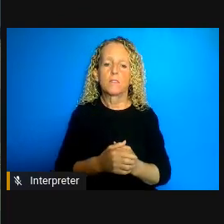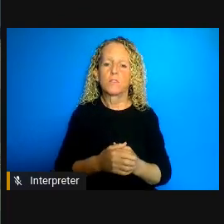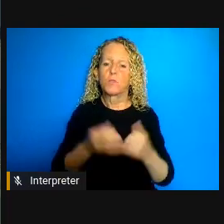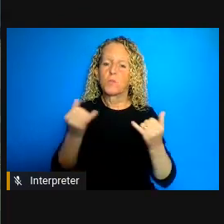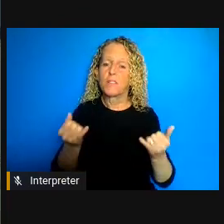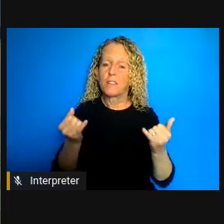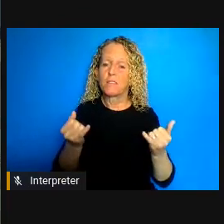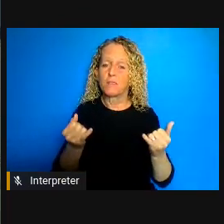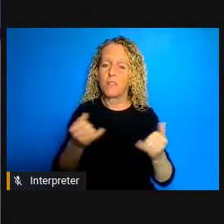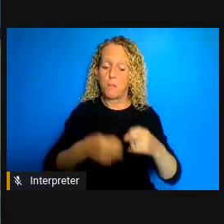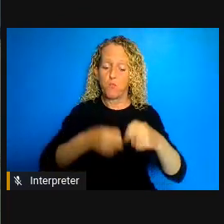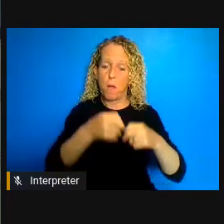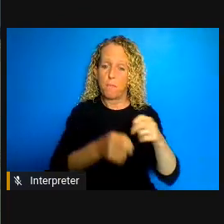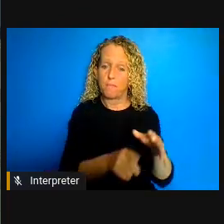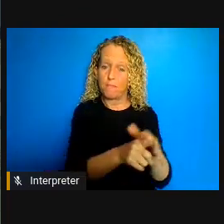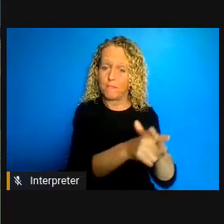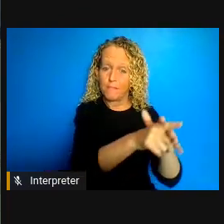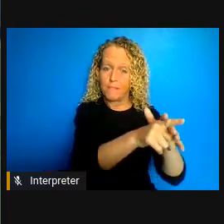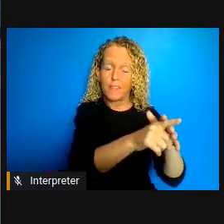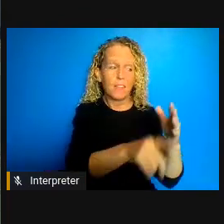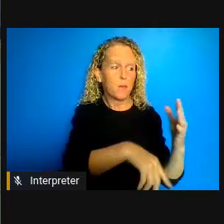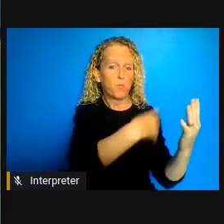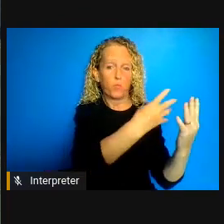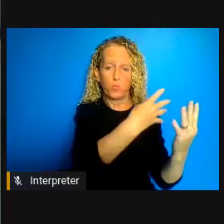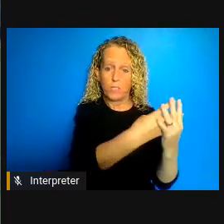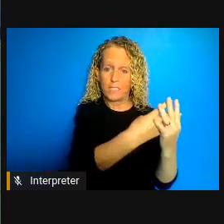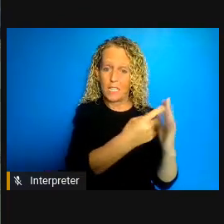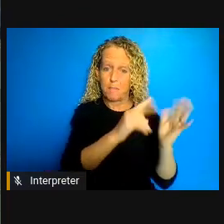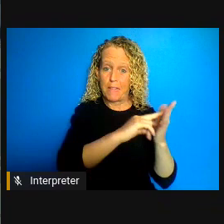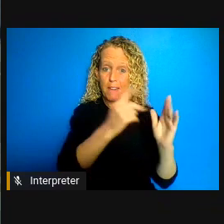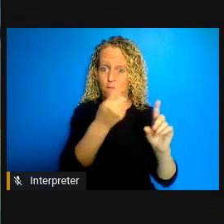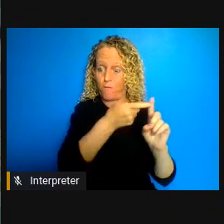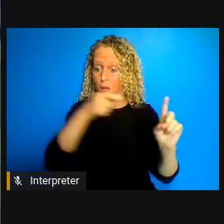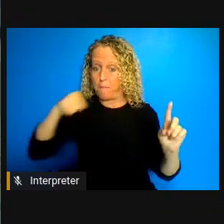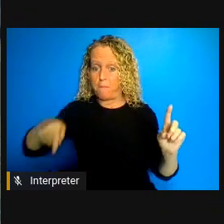created by the pandemic only heightened by the pandemic I would